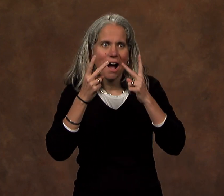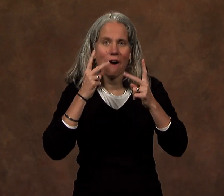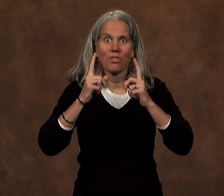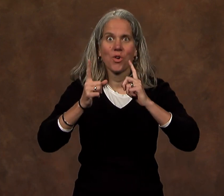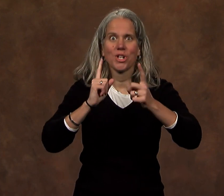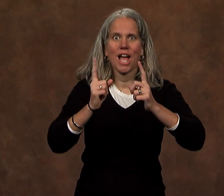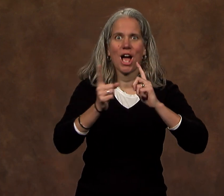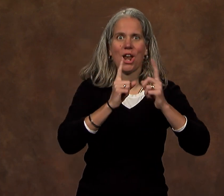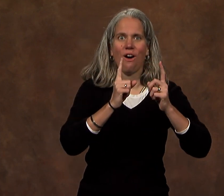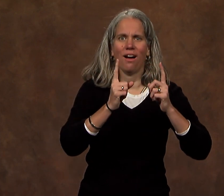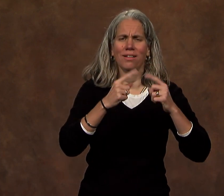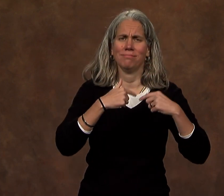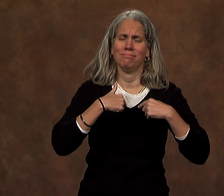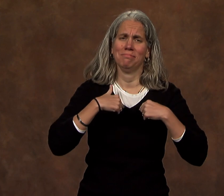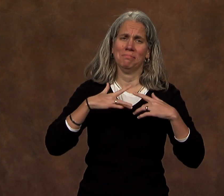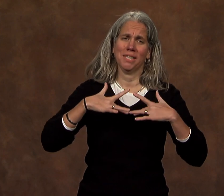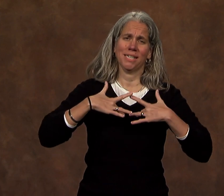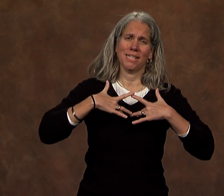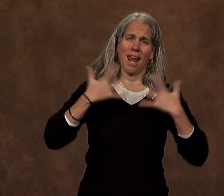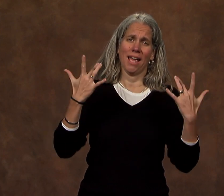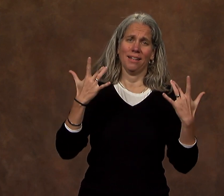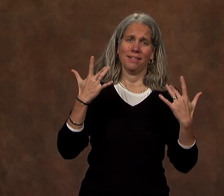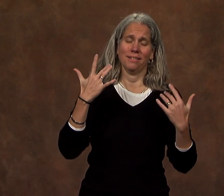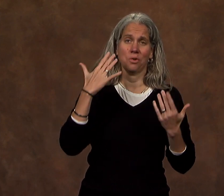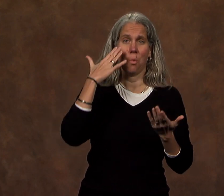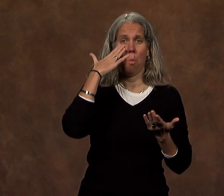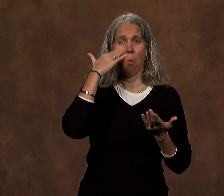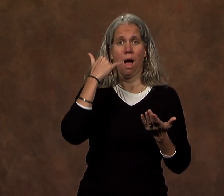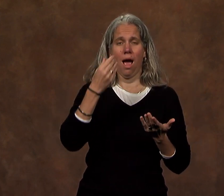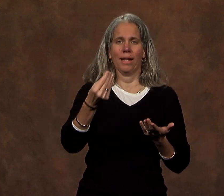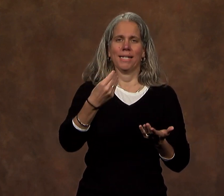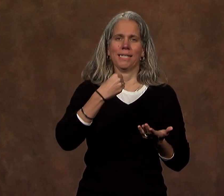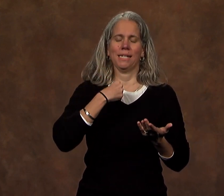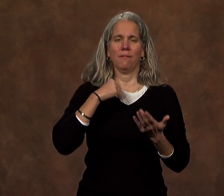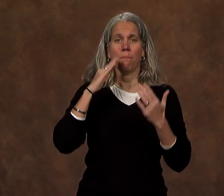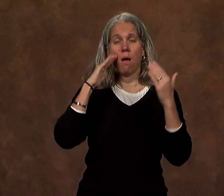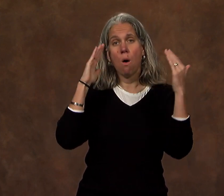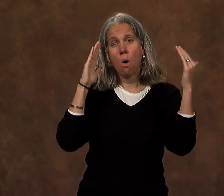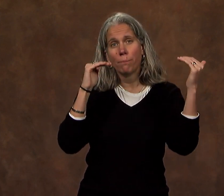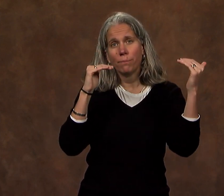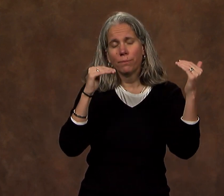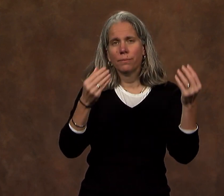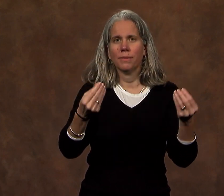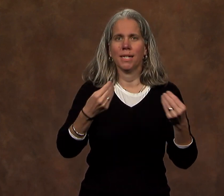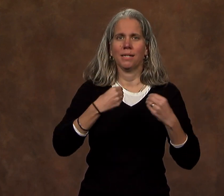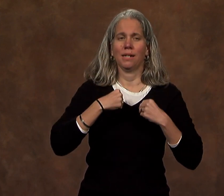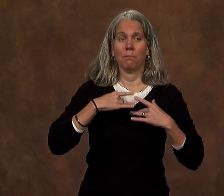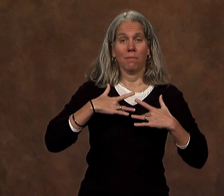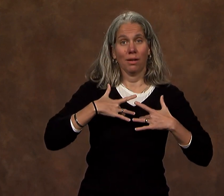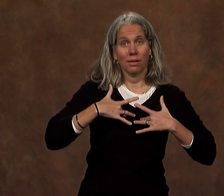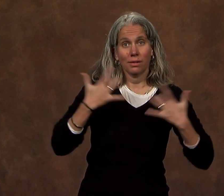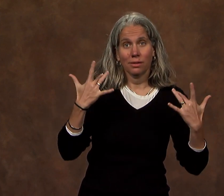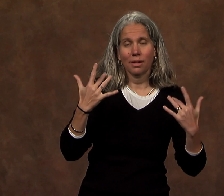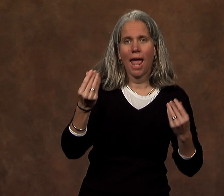that I have witnessed thus far. And that is what gives me hope.